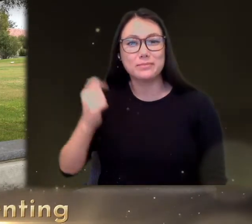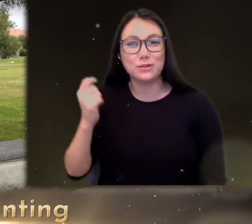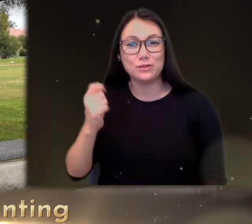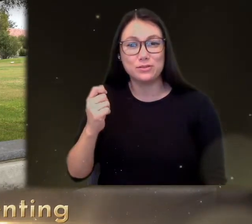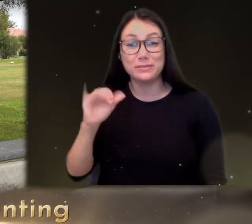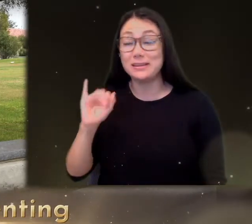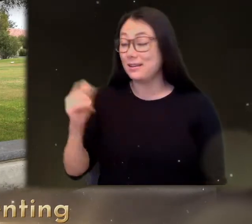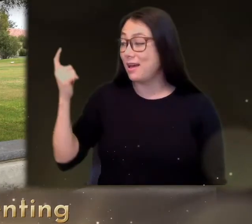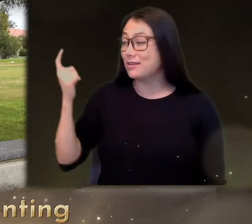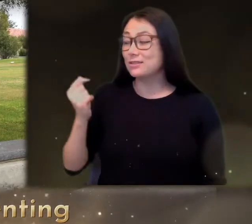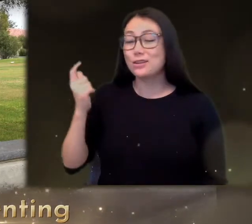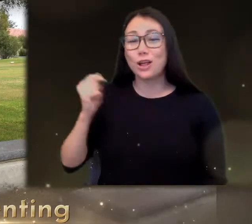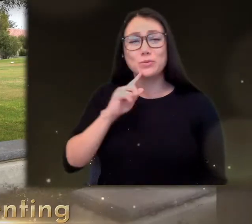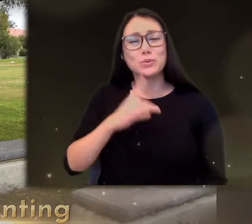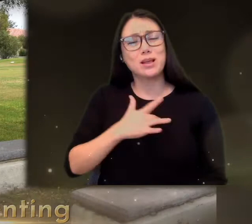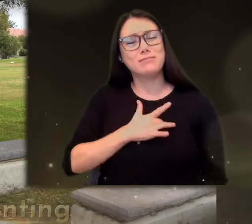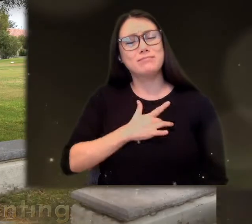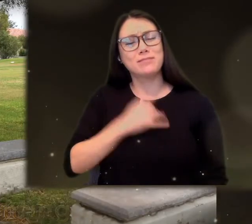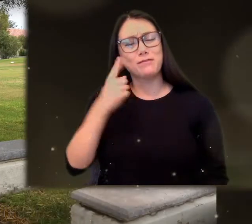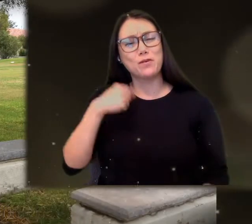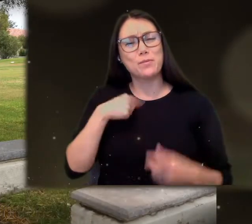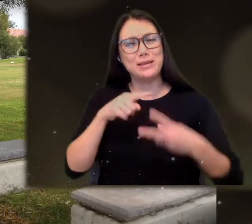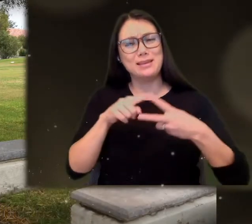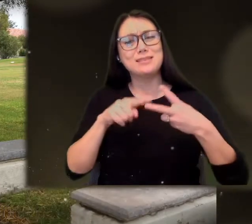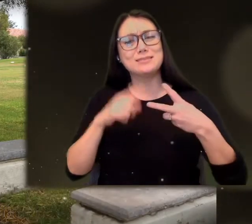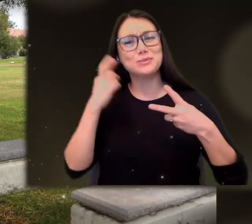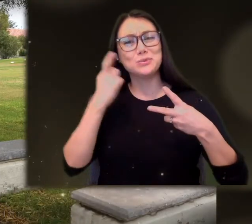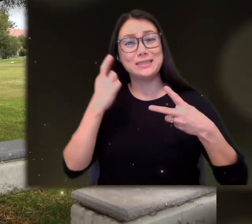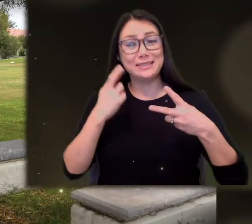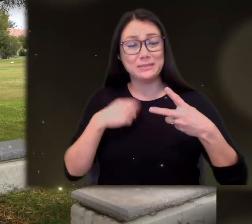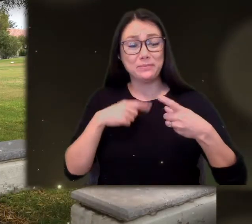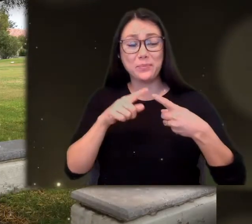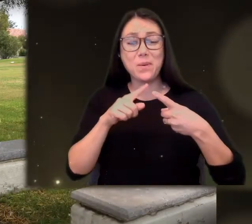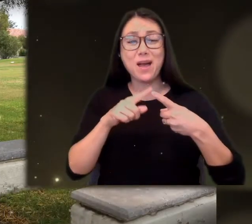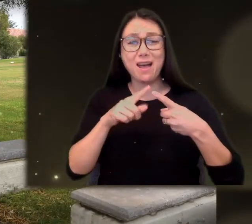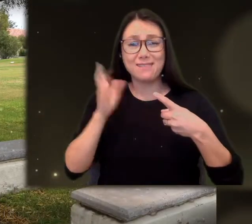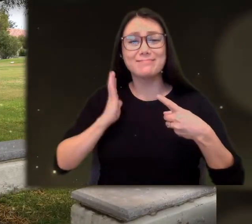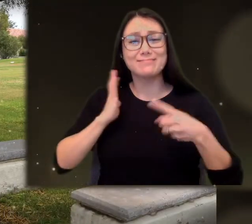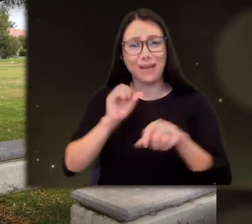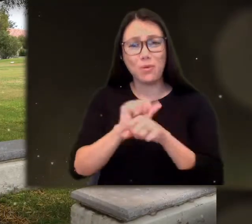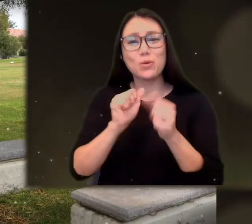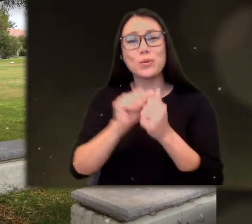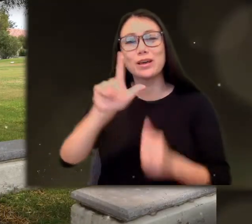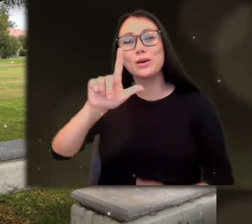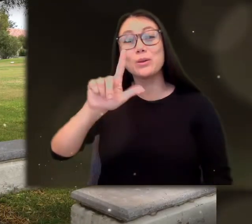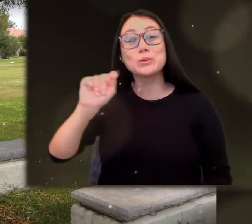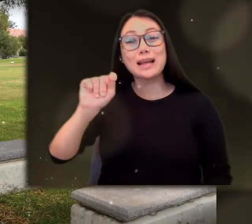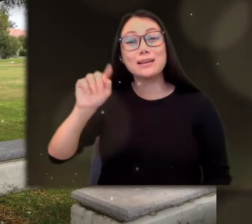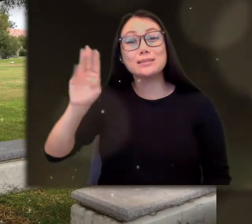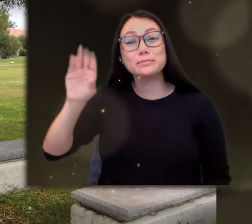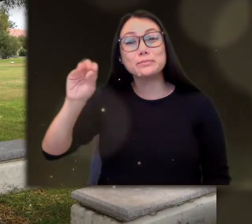AND THIS SCHOLARSHIP HAS A FOND PLACE IN MY HEART FOR TWO REASONS ONE I WORKED WITH LIEUTENANT BOB